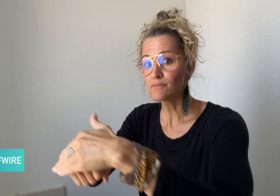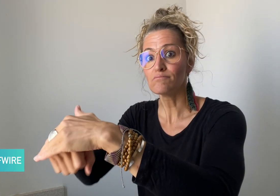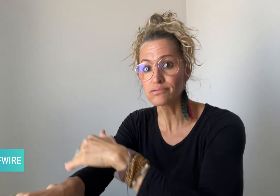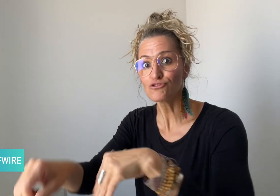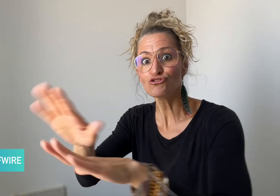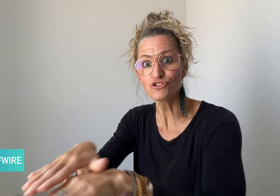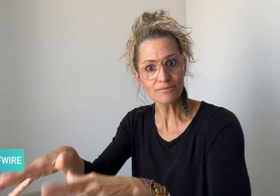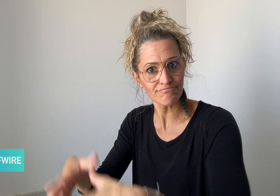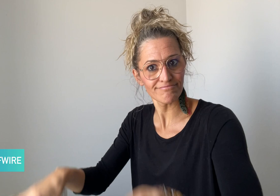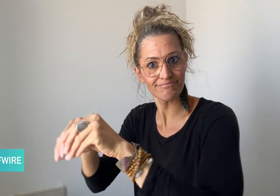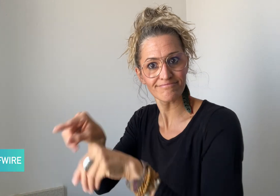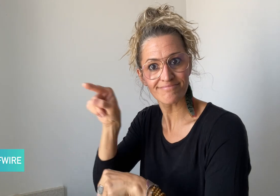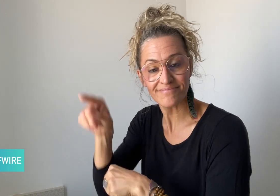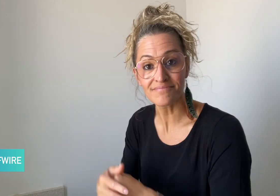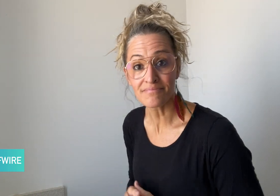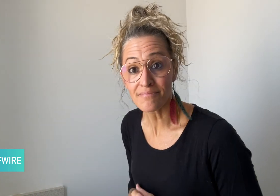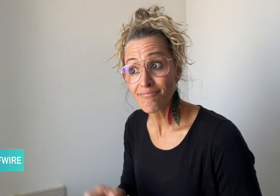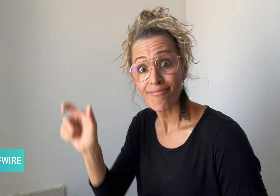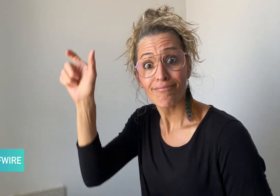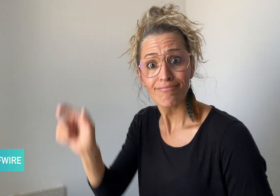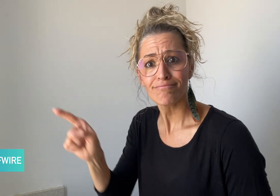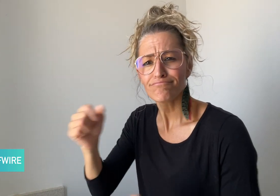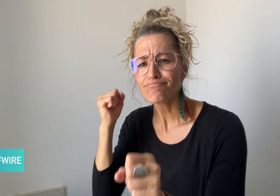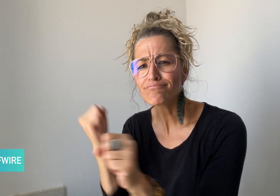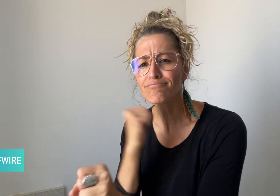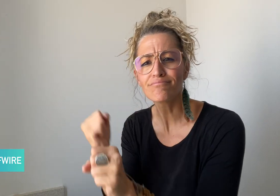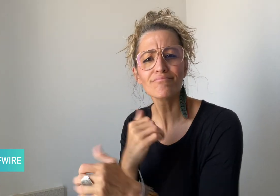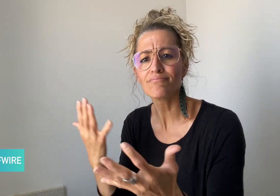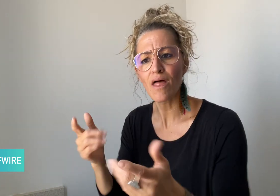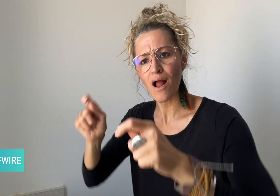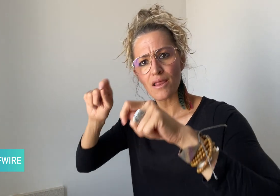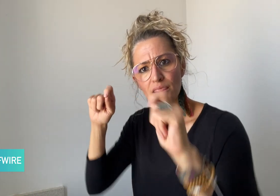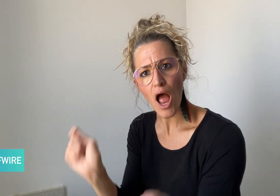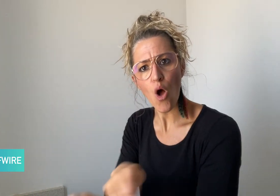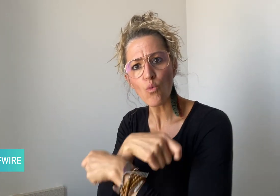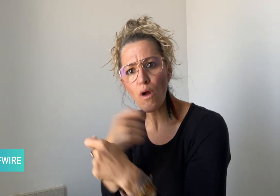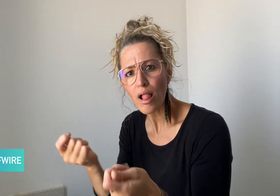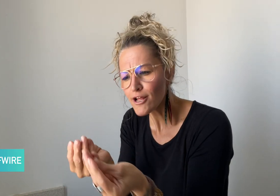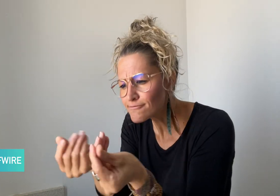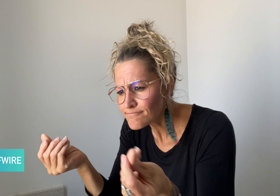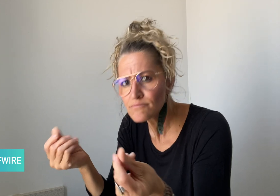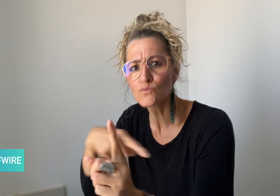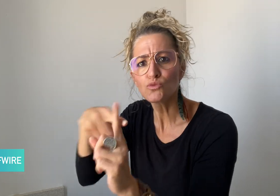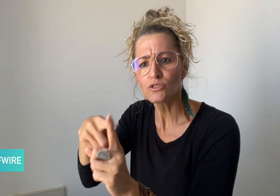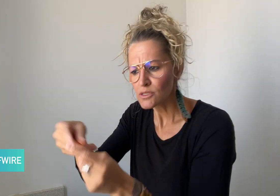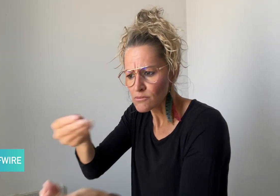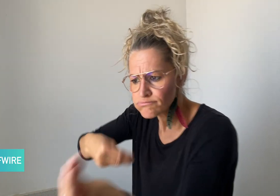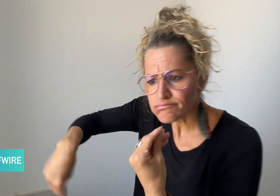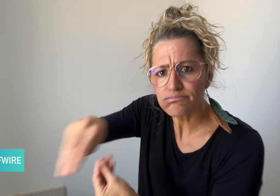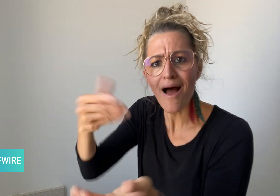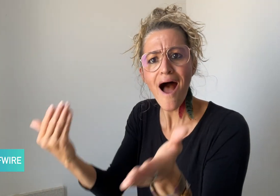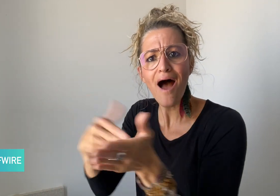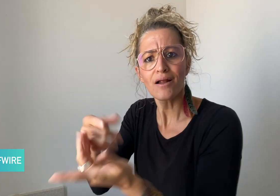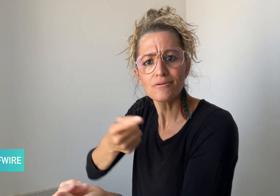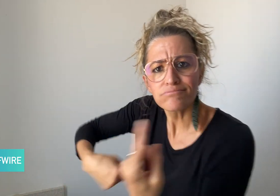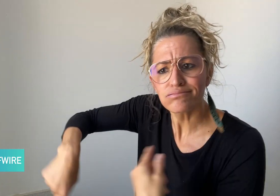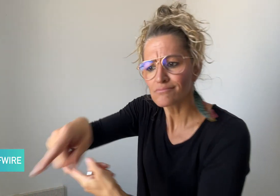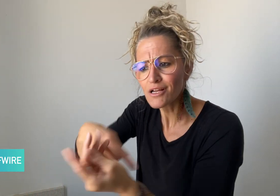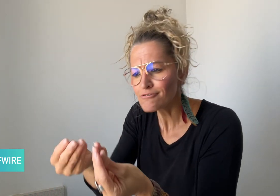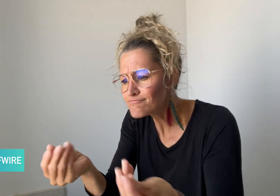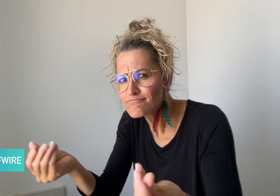Gubb used natural and recycled materials, such as an